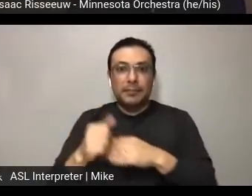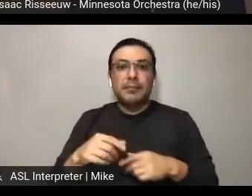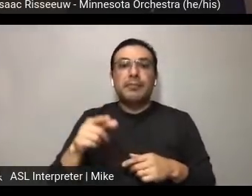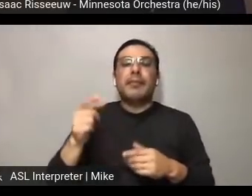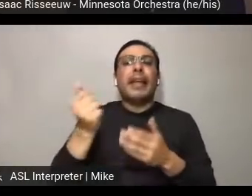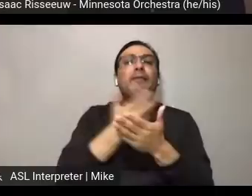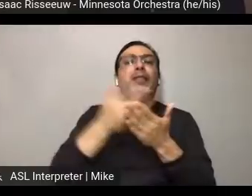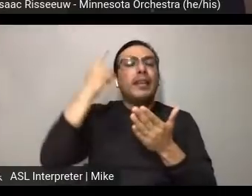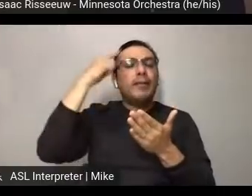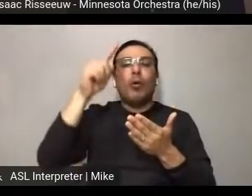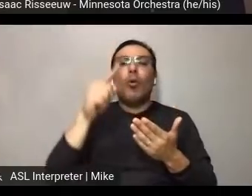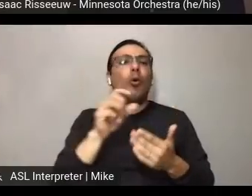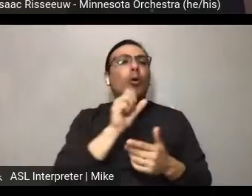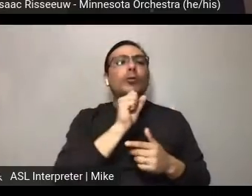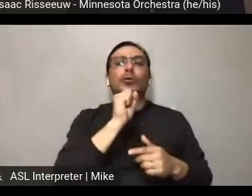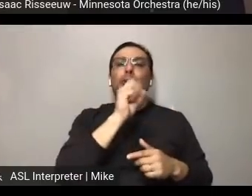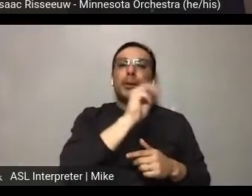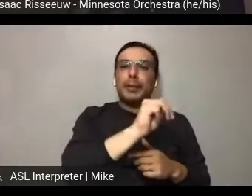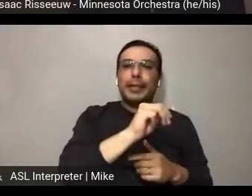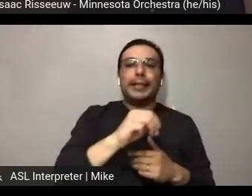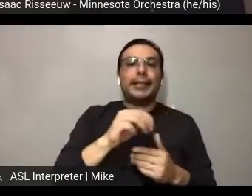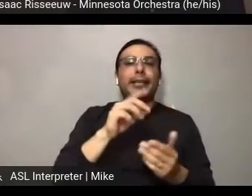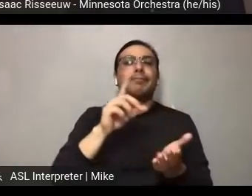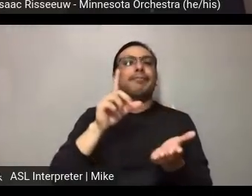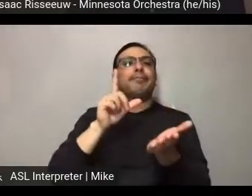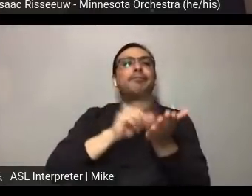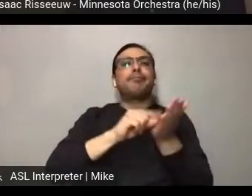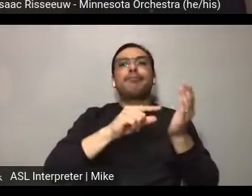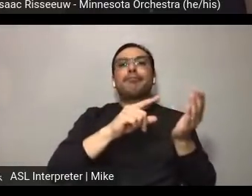press releases, any talking from the stage, just to make sure we're all